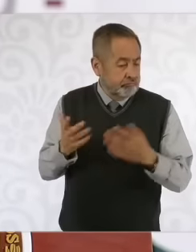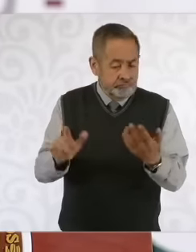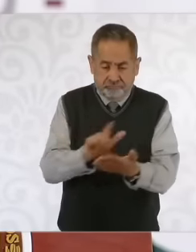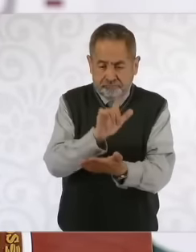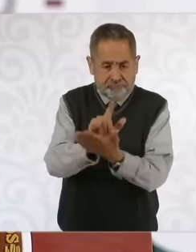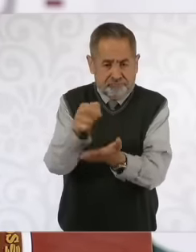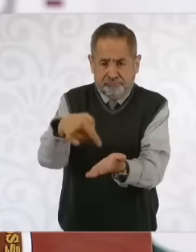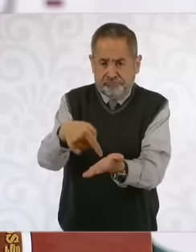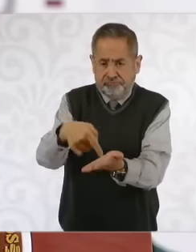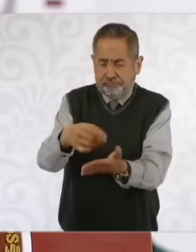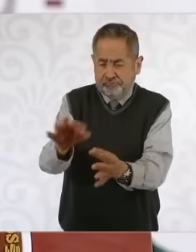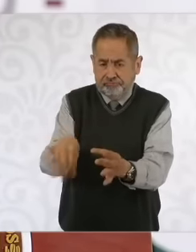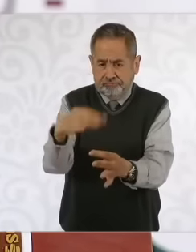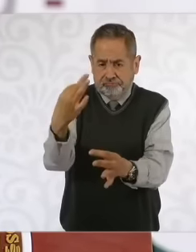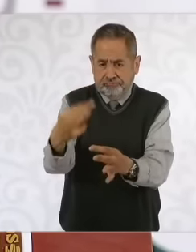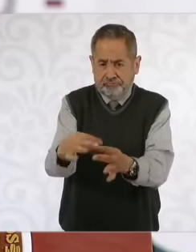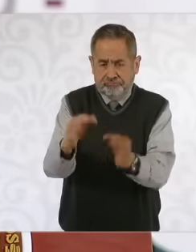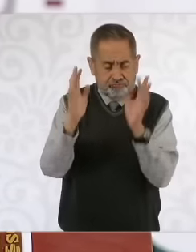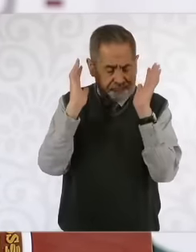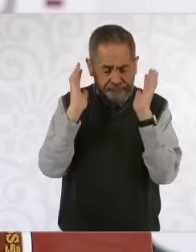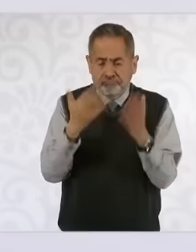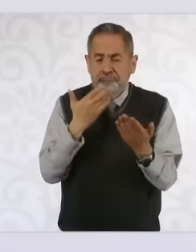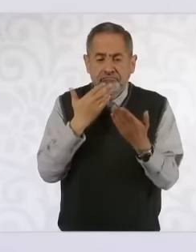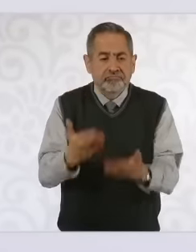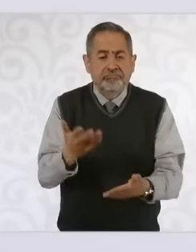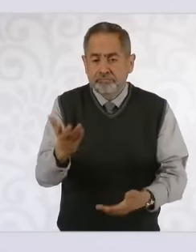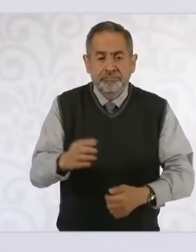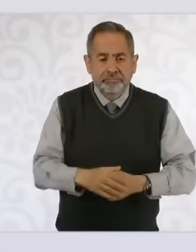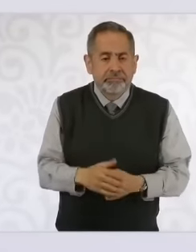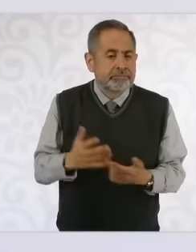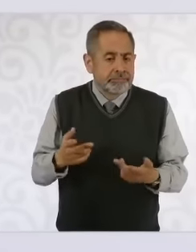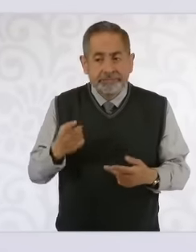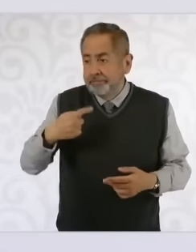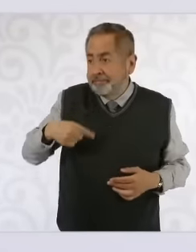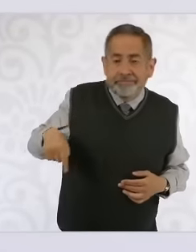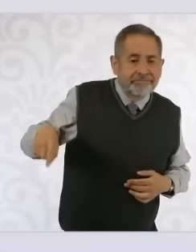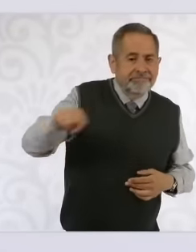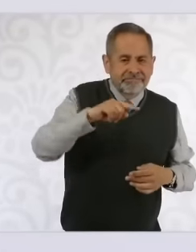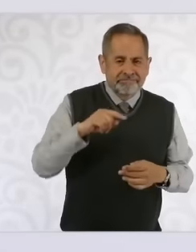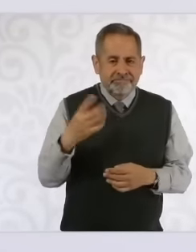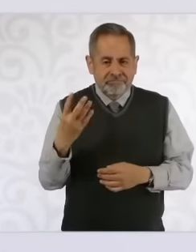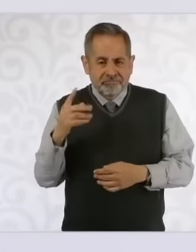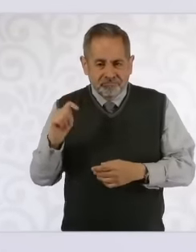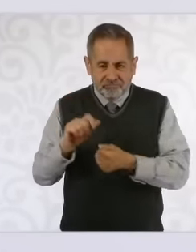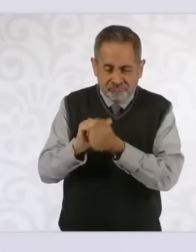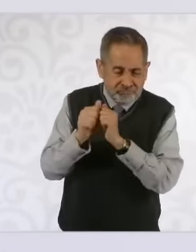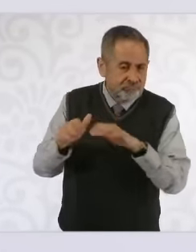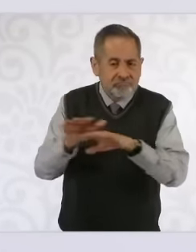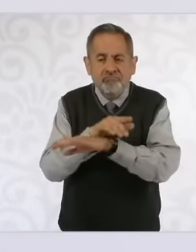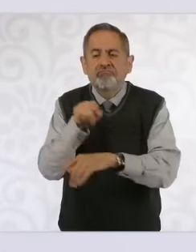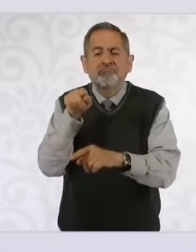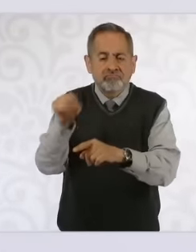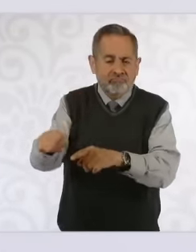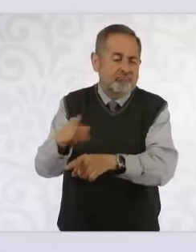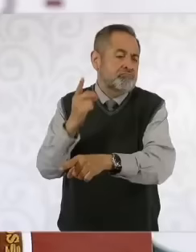and the transformation movement has a qualified majority in the chamber of deputies